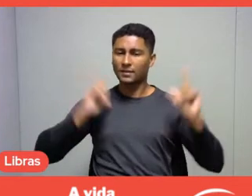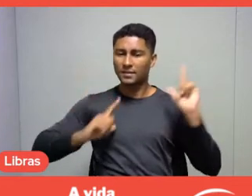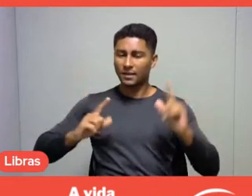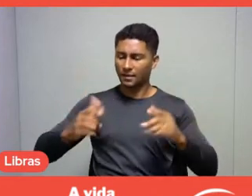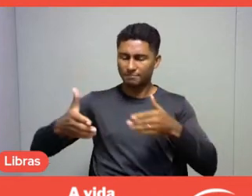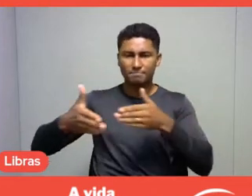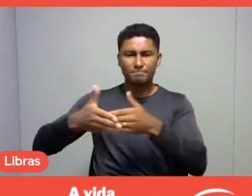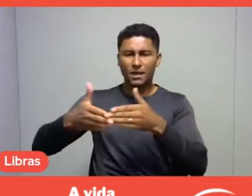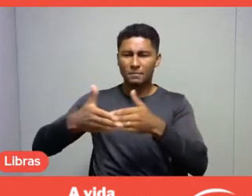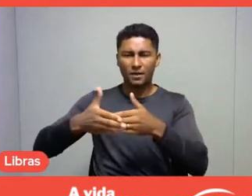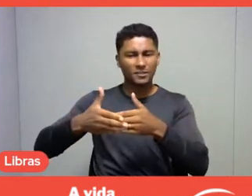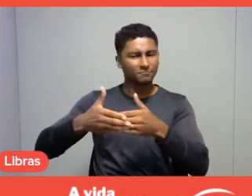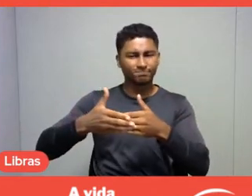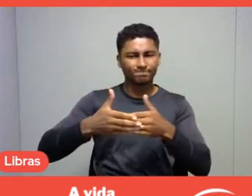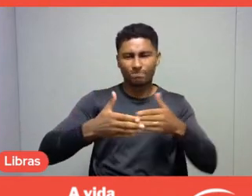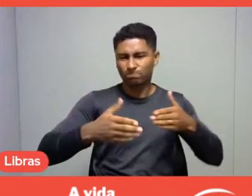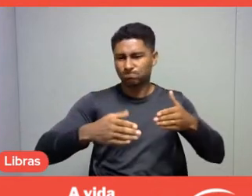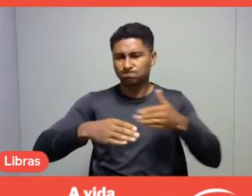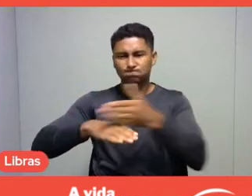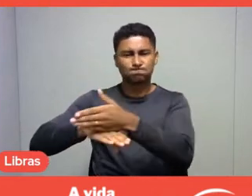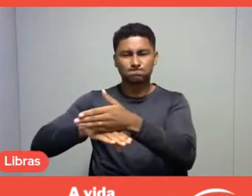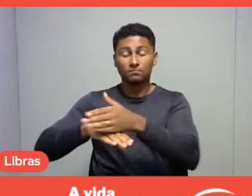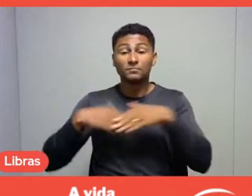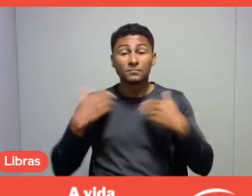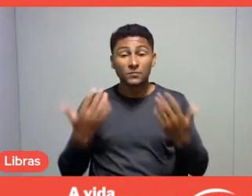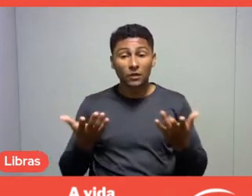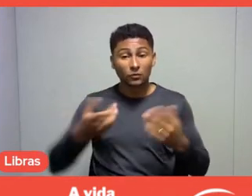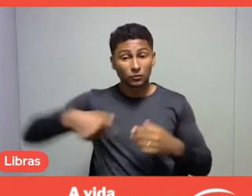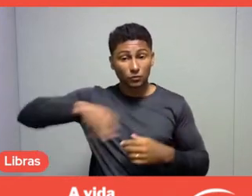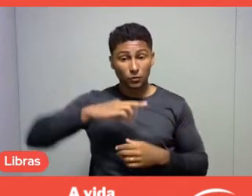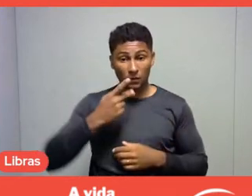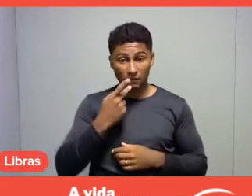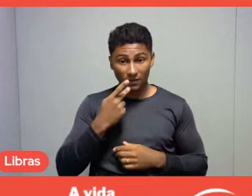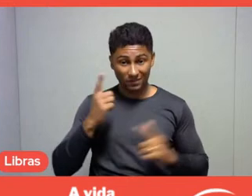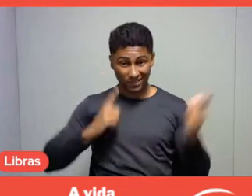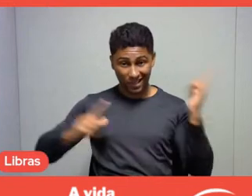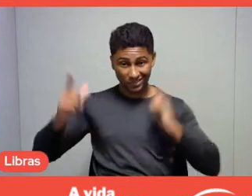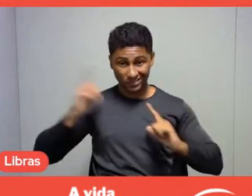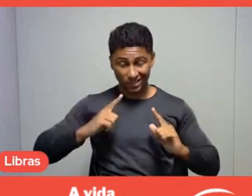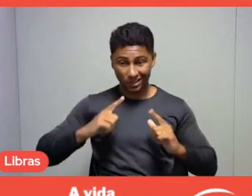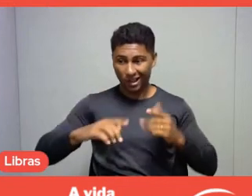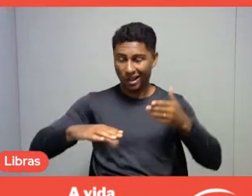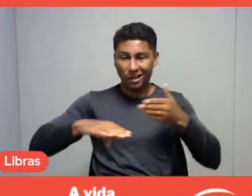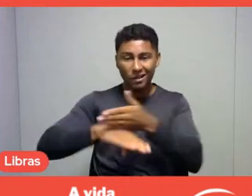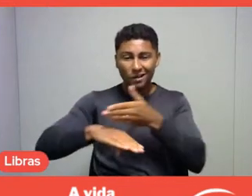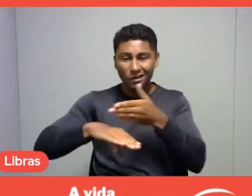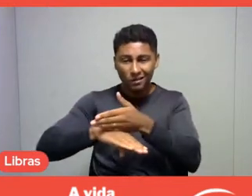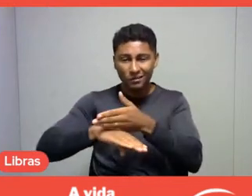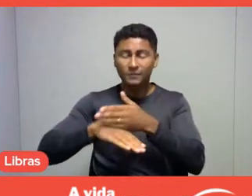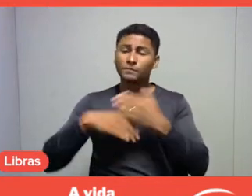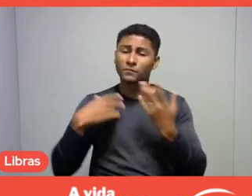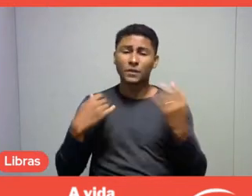As we are talking about the enjoyment of leisure here, I understand how important it is to create this parallel with the barriers.